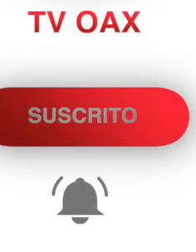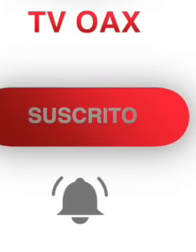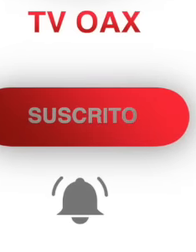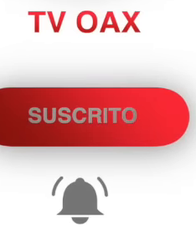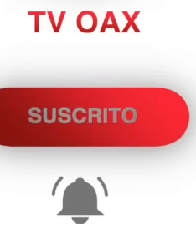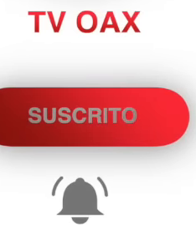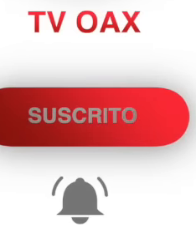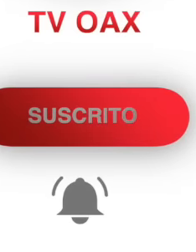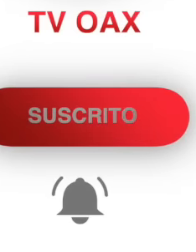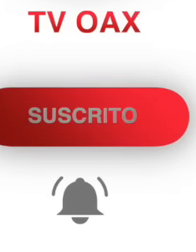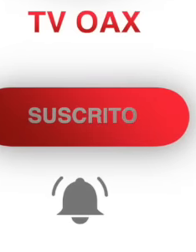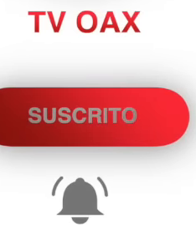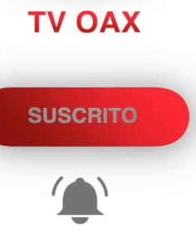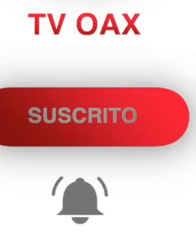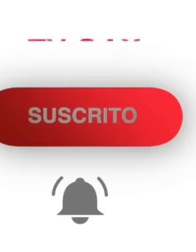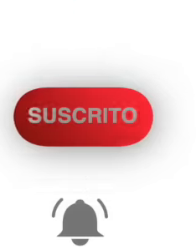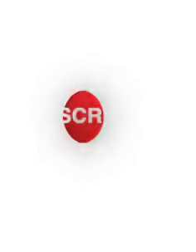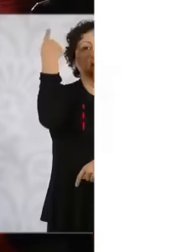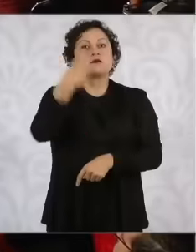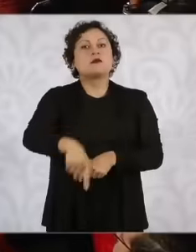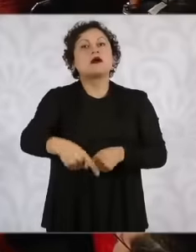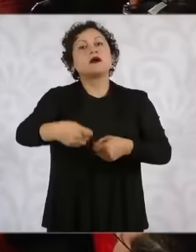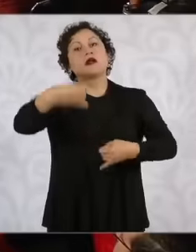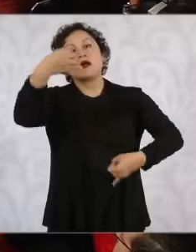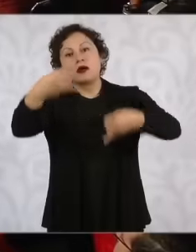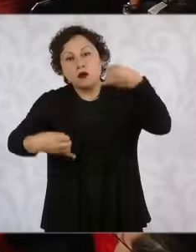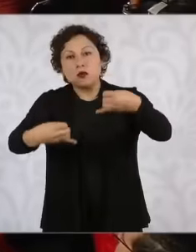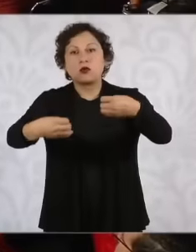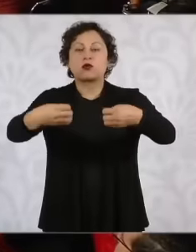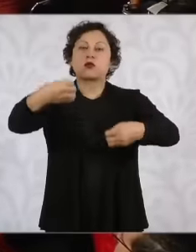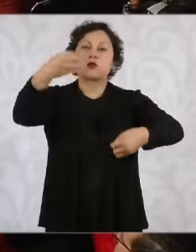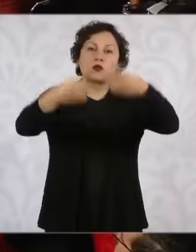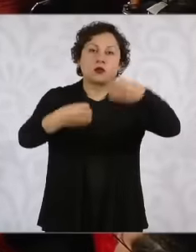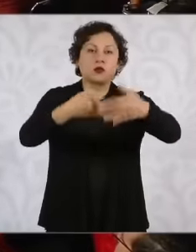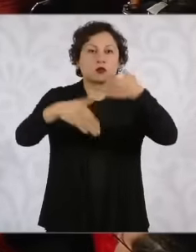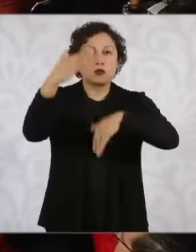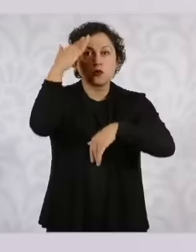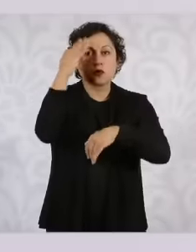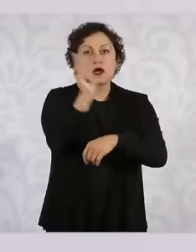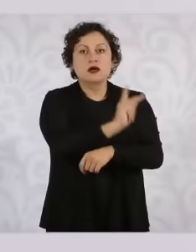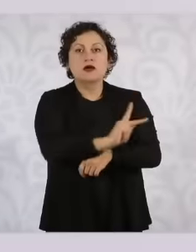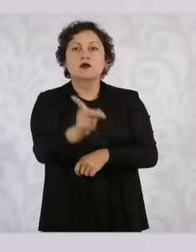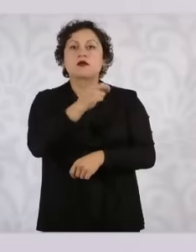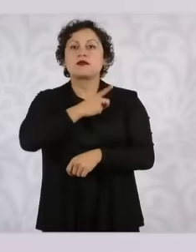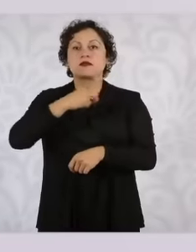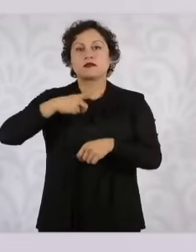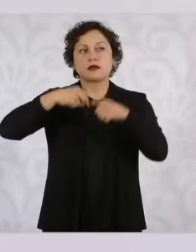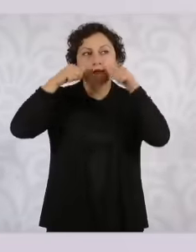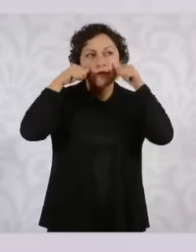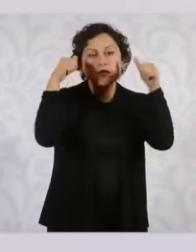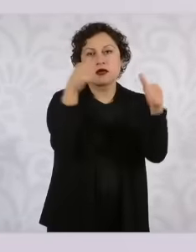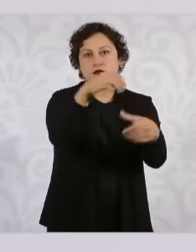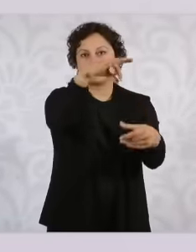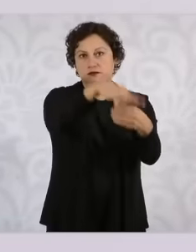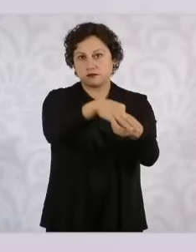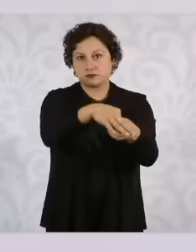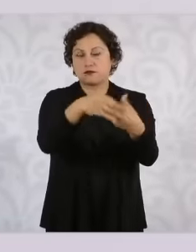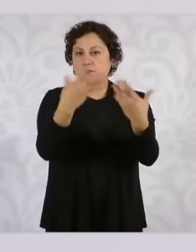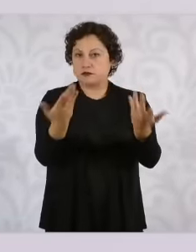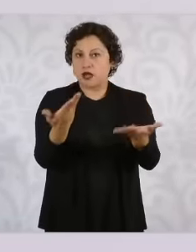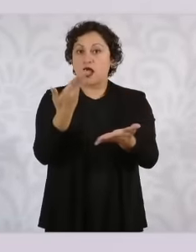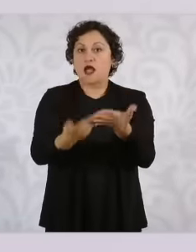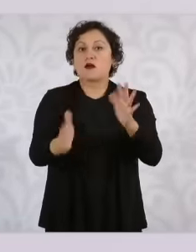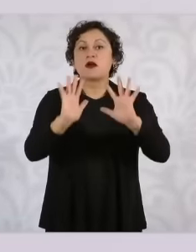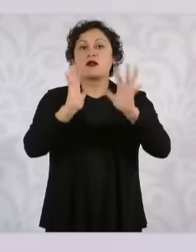an election of judges, magistrates and ministers, the Constitution was changed because it was so the